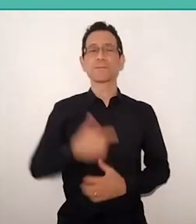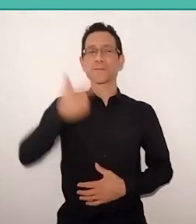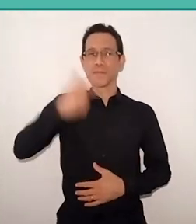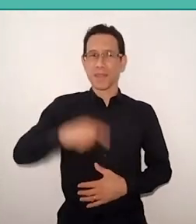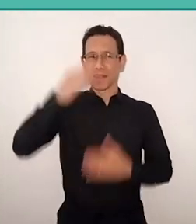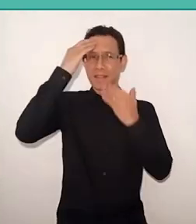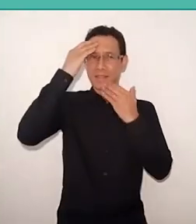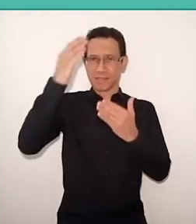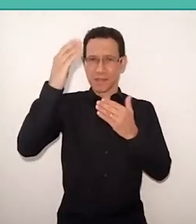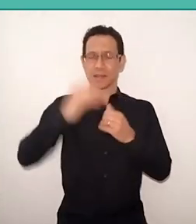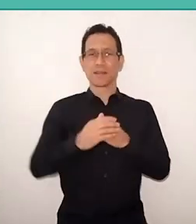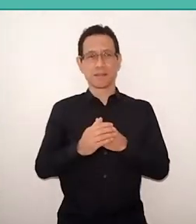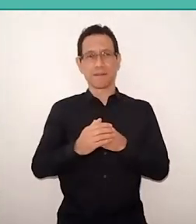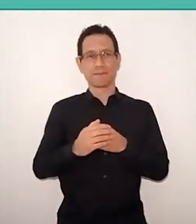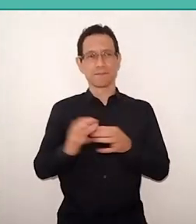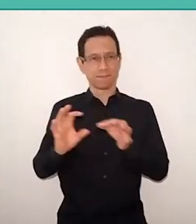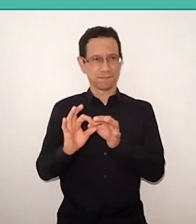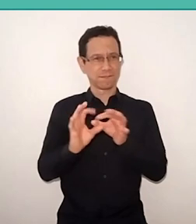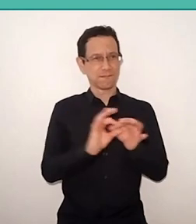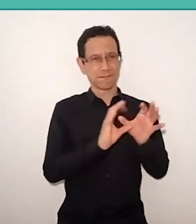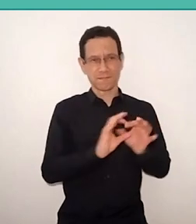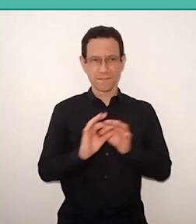to the great partners that we always have in this seminar: